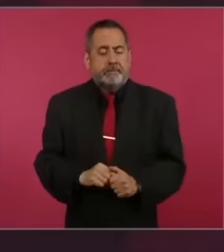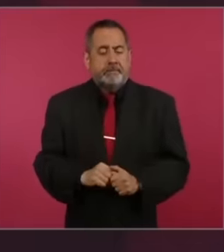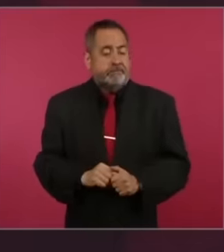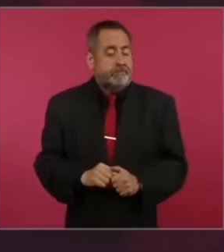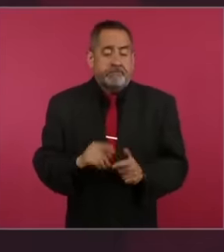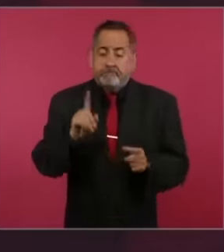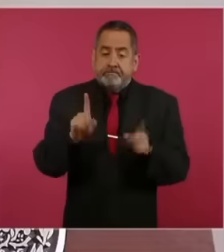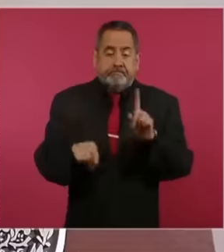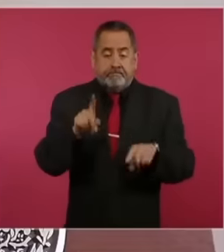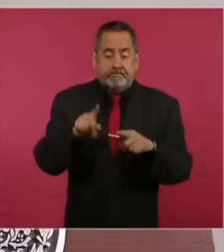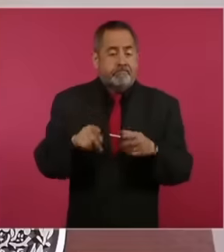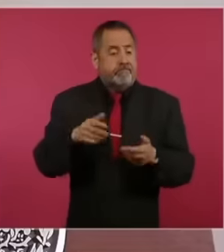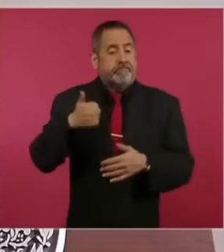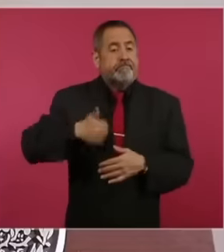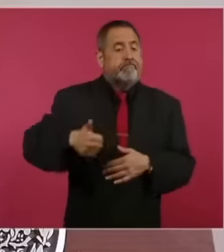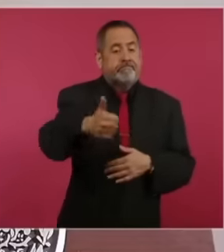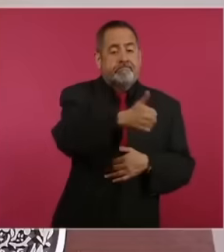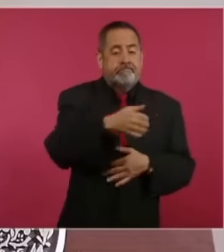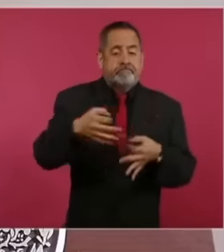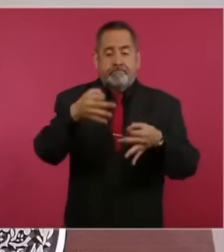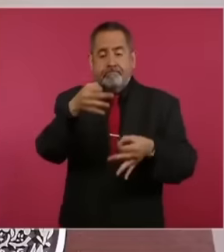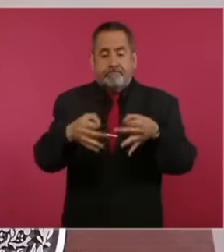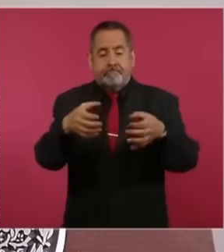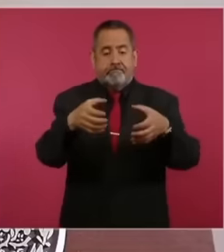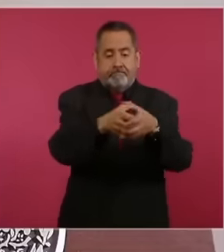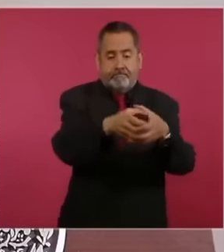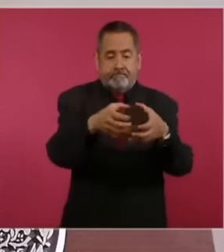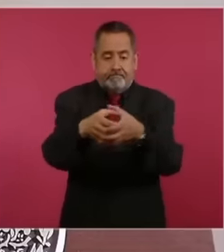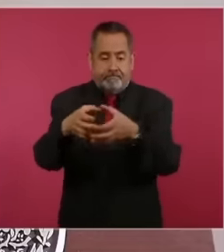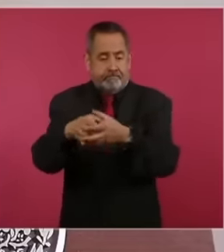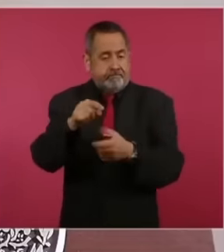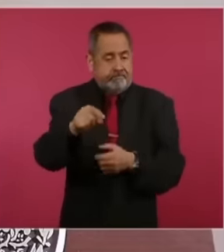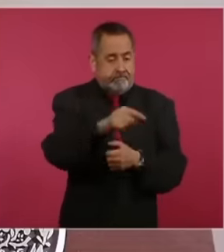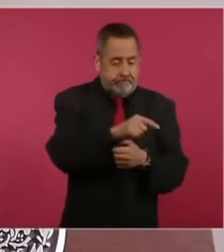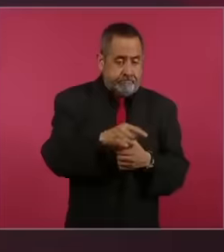on the workload that the collegiate courts in administrative matters, especially in the first